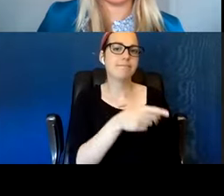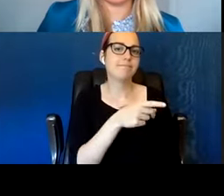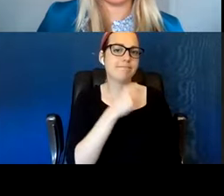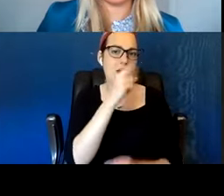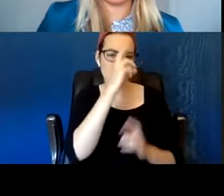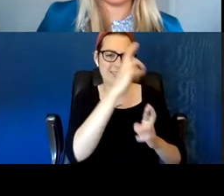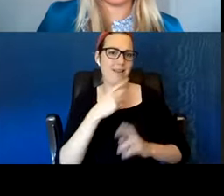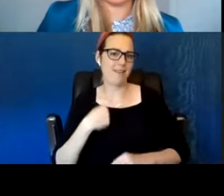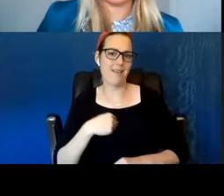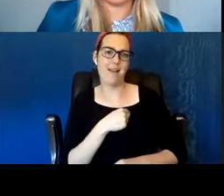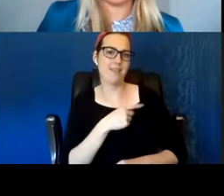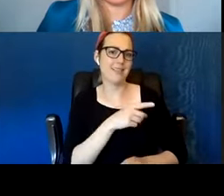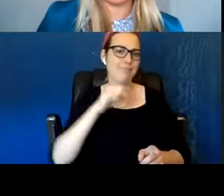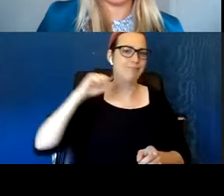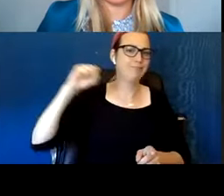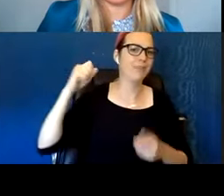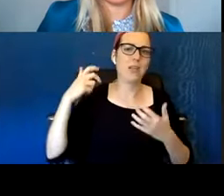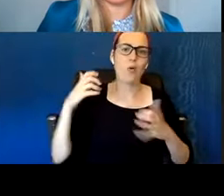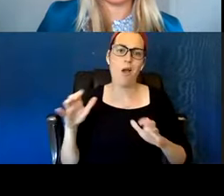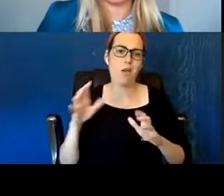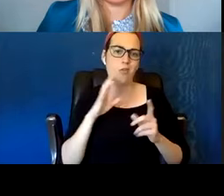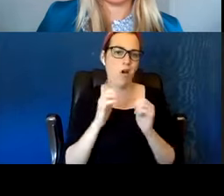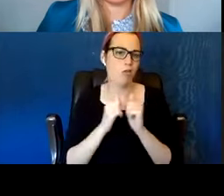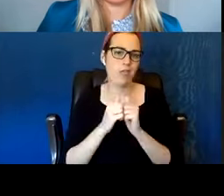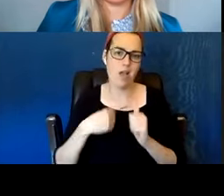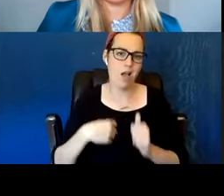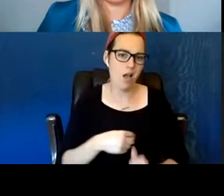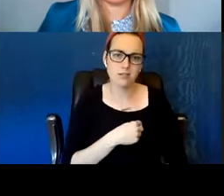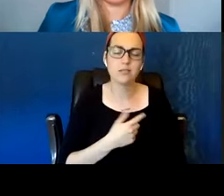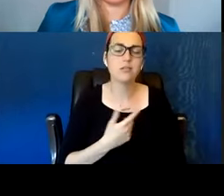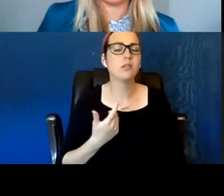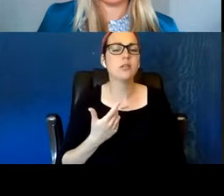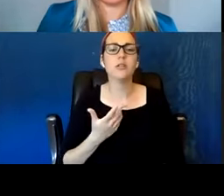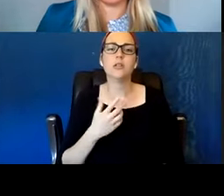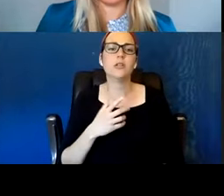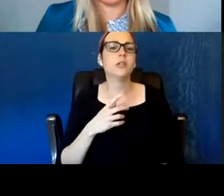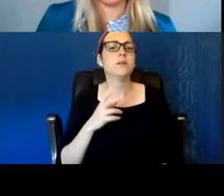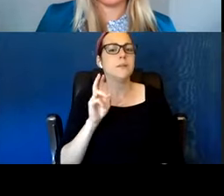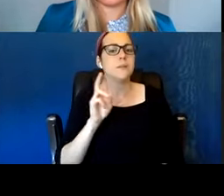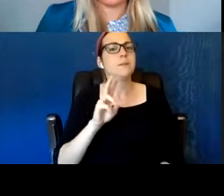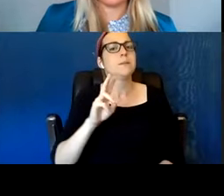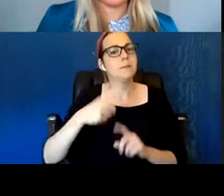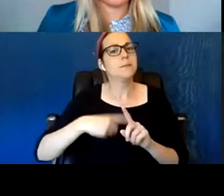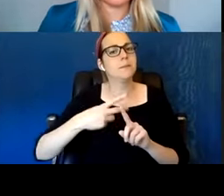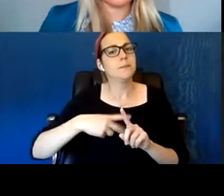he finally started to relax around us and talk to us. And then we find out that he has scabies.